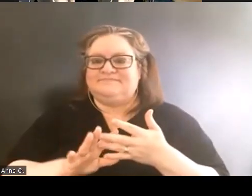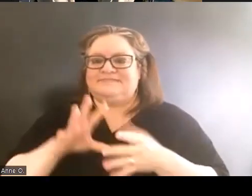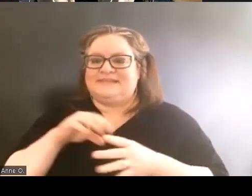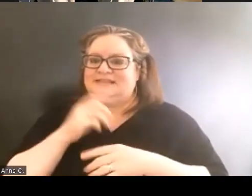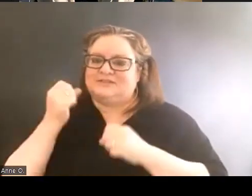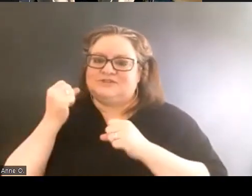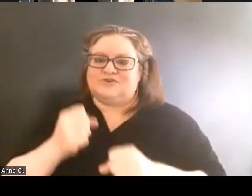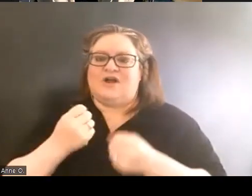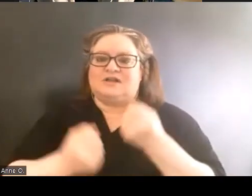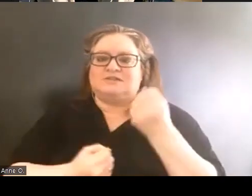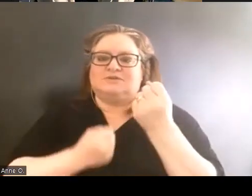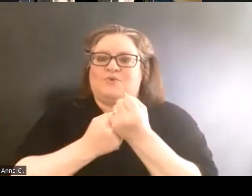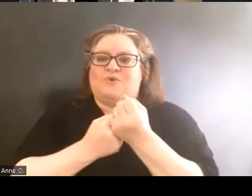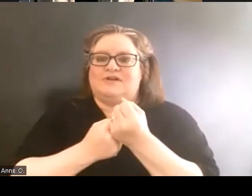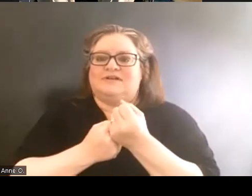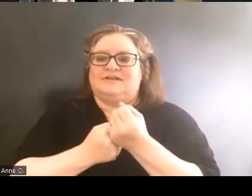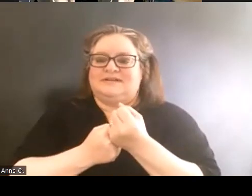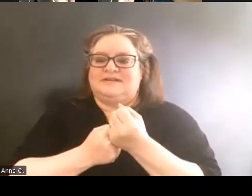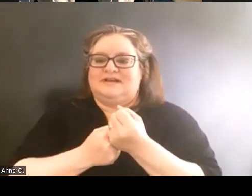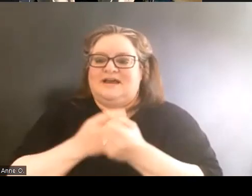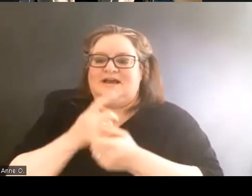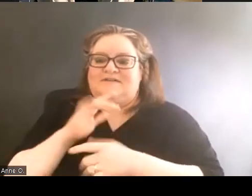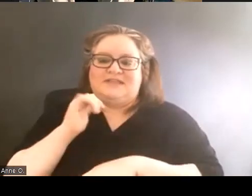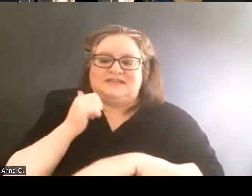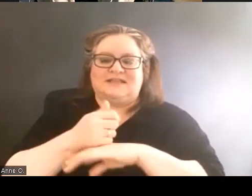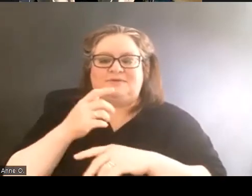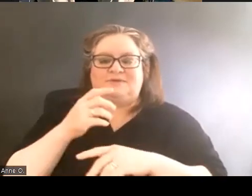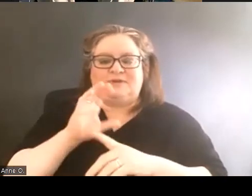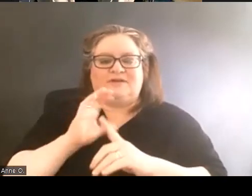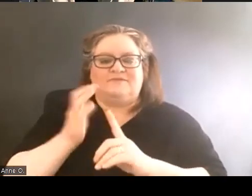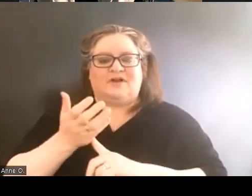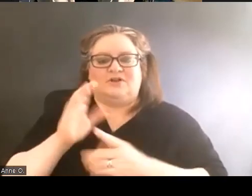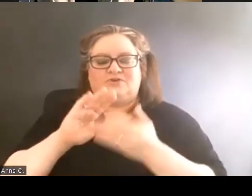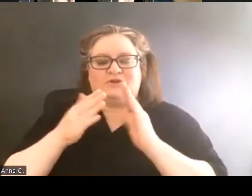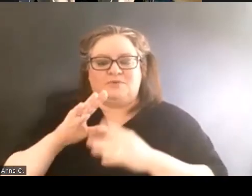of the establishment of a cultural community center.